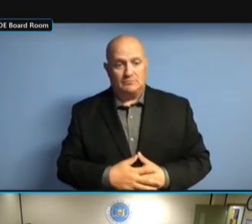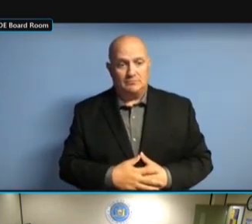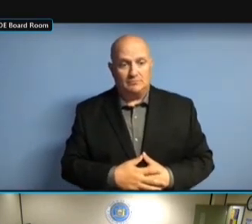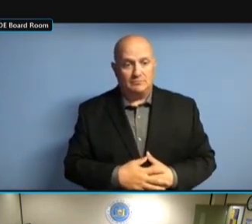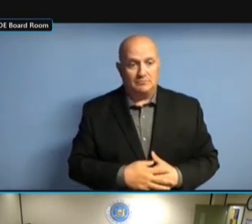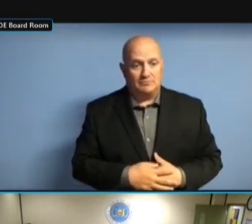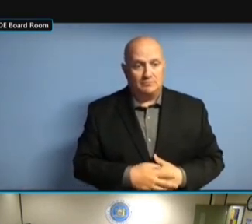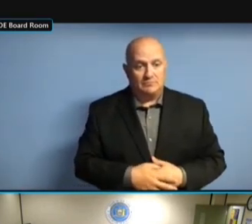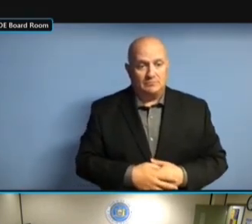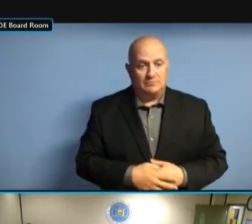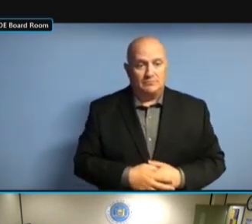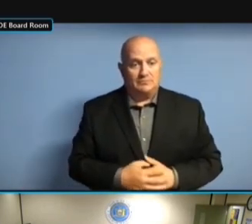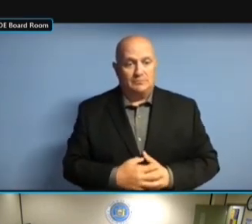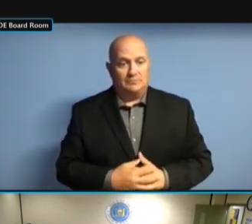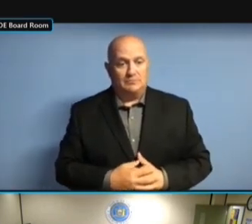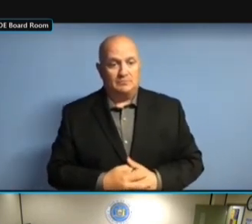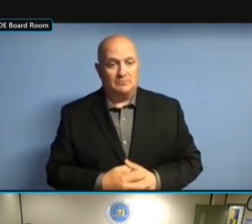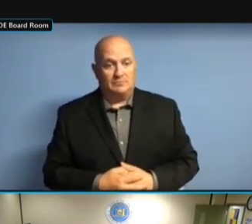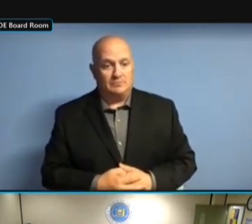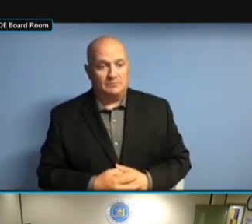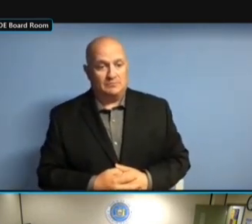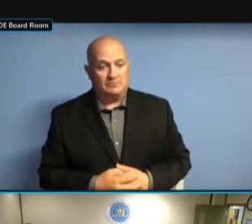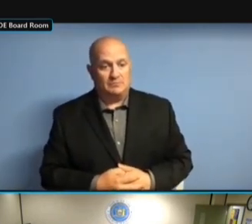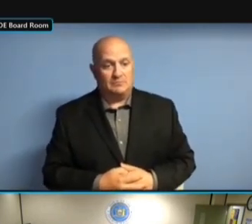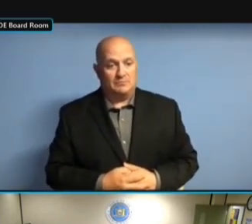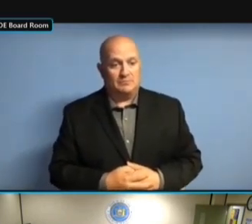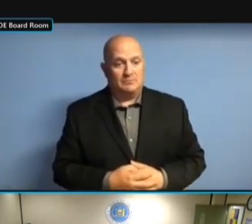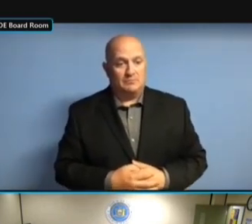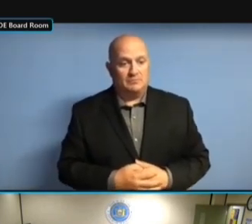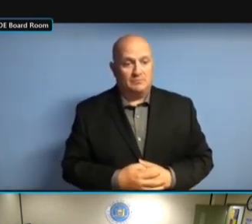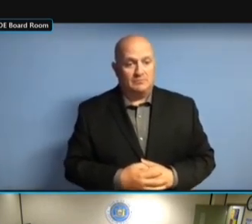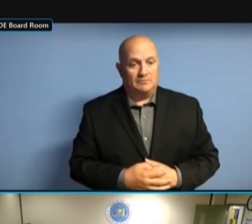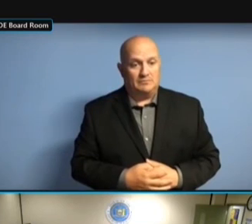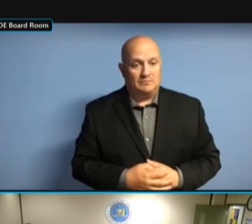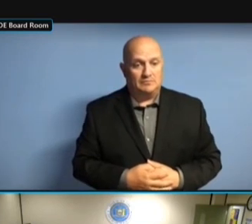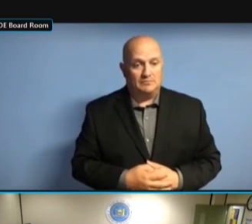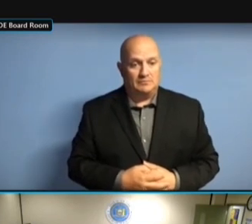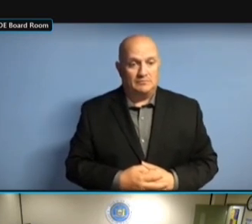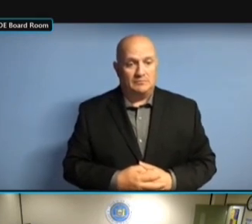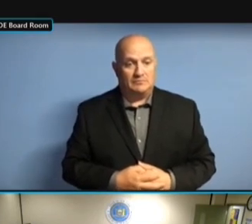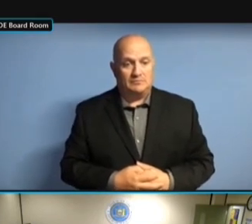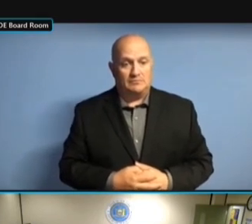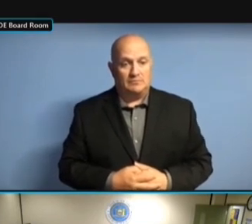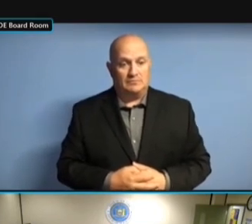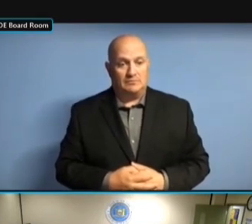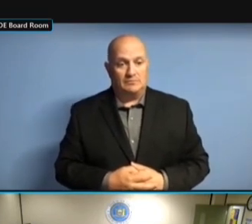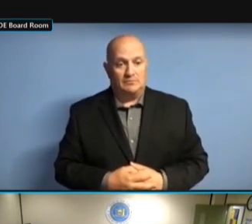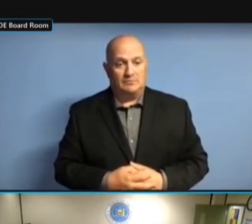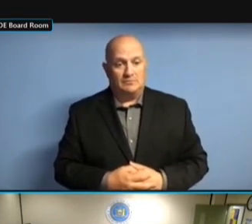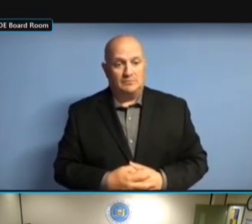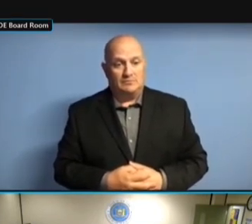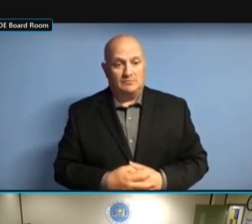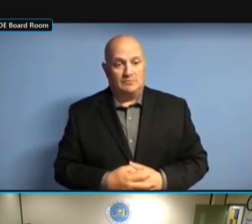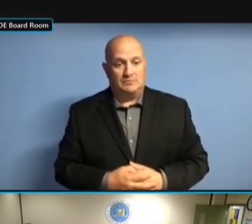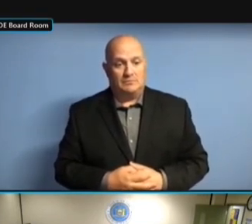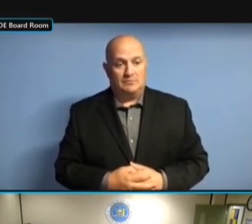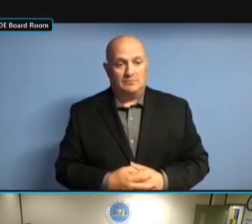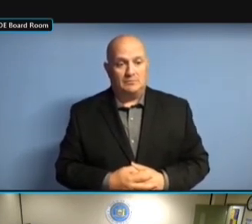IF I MAY, I LEFT SOMETHING OFF MY LIST, OFF MY LIST, OFF MY LIST, REQUIREMENTS OFF MY LIST, REQUIREMENTS FOR OFF MY LIST, REQUIREMENTS FOR ENFORCEMENT. REQUIREMENTS FOR ENFORCEMENT. REQUIREMENTS FOR ENFORCEMENT. THE REQUIREMENTS FOR ENFORCEMENT. THE INTENT REQUIREMENTS FOR ENFORCEMENT. THE INTENT PREVIOUSLY REQUIREMENTS FOR ENFORCEMENT. THE INTENT PREVIOUSLY WAS THE INTENT PREVIOUSLY WAS THE INTENT PREVIOUSLY WAS [ THE INTENT PREVIOUSLY WAS [ INAUDIBLE THE INTENT PREVIOUSLY WAS . . >> YOU . >> YOU GUYS . >> YOU GUYS DID . >> YOU GUYS DID MENTION . >> YOU GUYS DID MENTION THAT. YOU GUYS DID MENTION THAT. YOU GUYS DID MENTION THAT. YOU'RE YOU GUYS DID MENTION THAT. YOU'RE MORE YOU GUYS DID MENTION THAT. YOU'RE MORE THAN YOU GUYS DID MENTION THAT. YOU'RE MORE THAN GRACIOUS